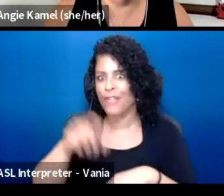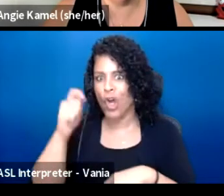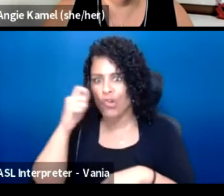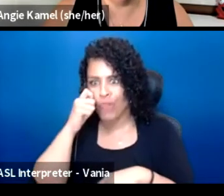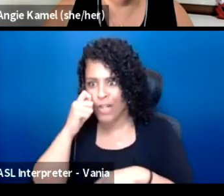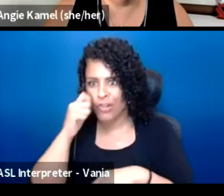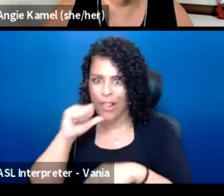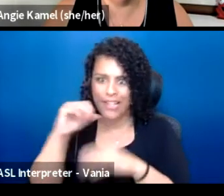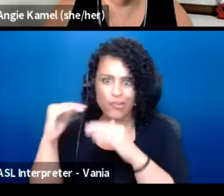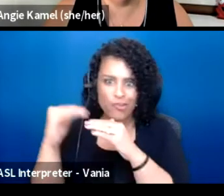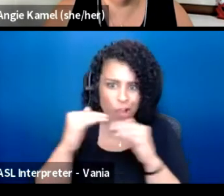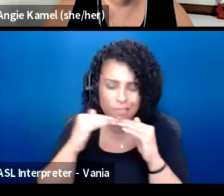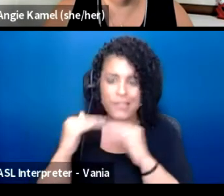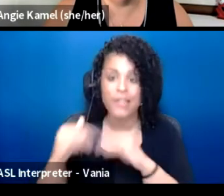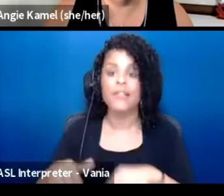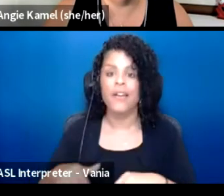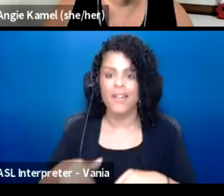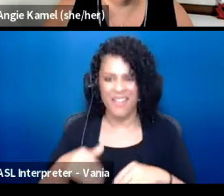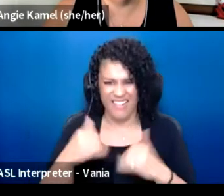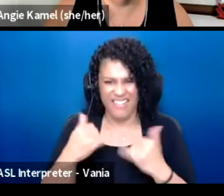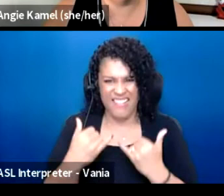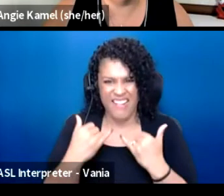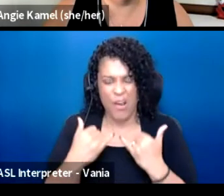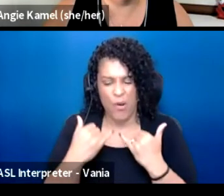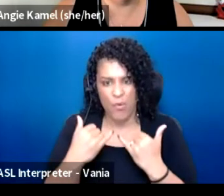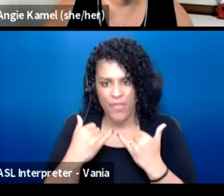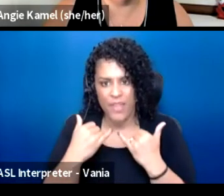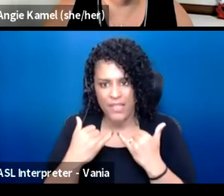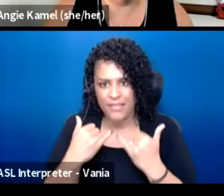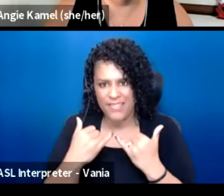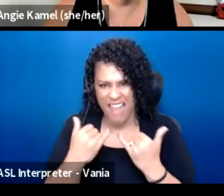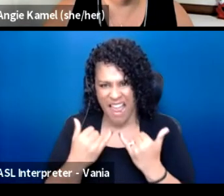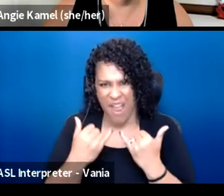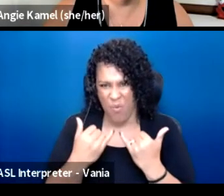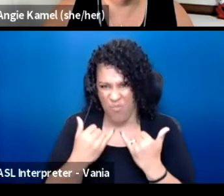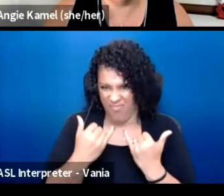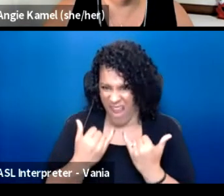This is really the time I think we need to do stuff.